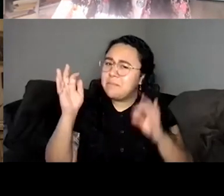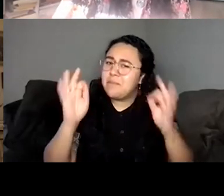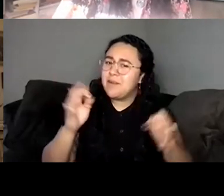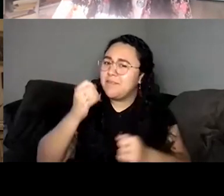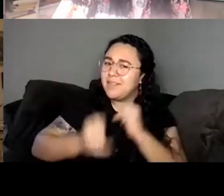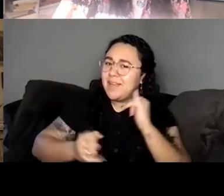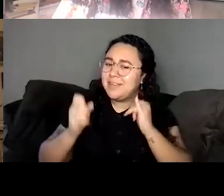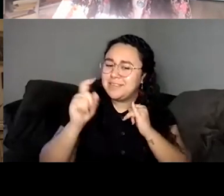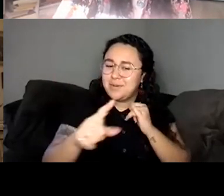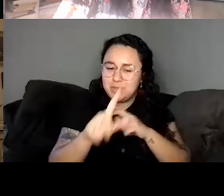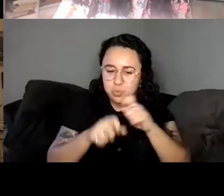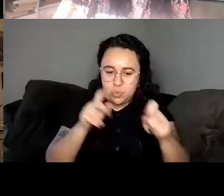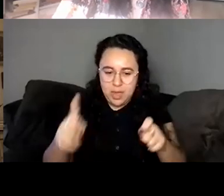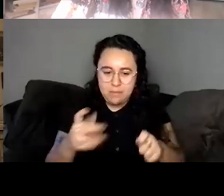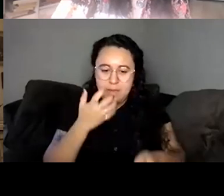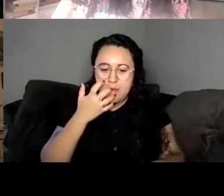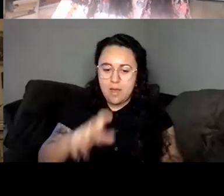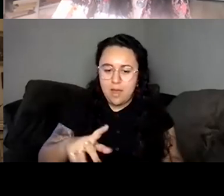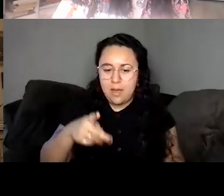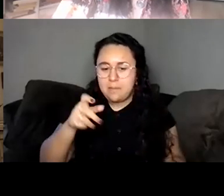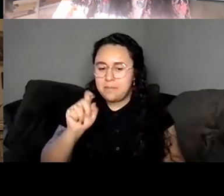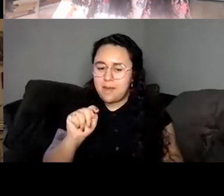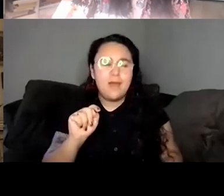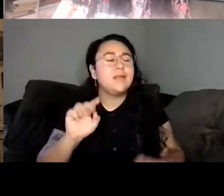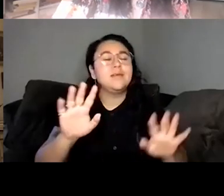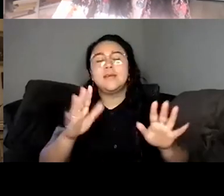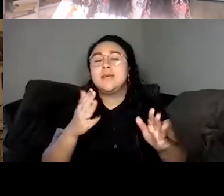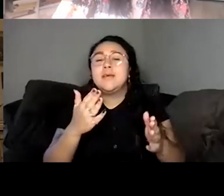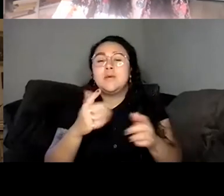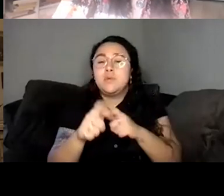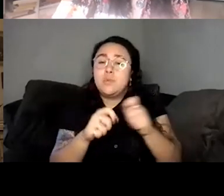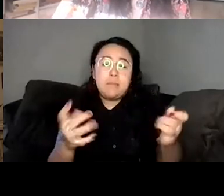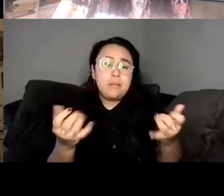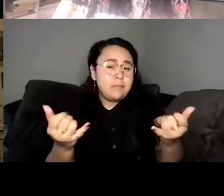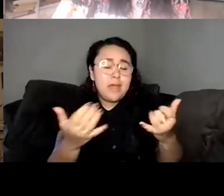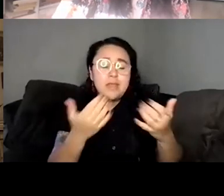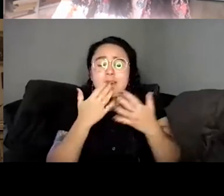last question if you'd like to close this on. Thank you so much, Jeannie. And thank